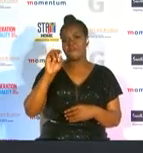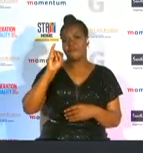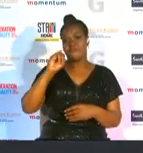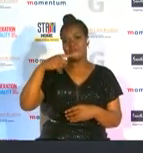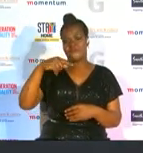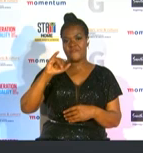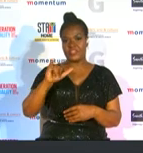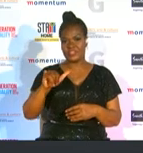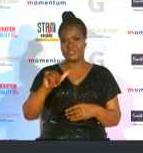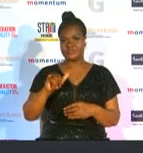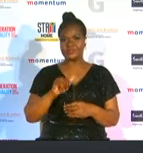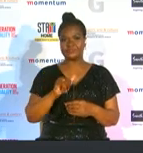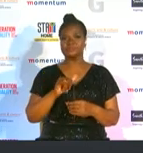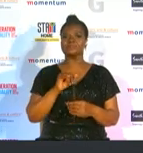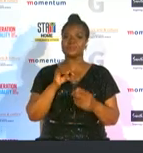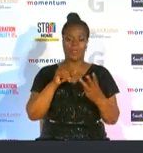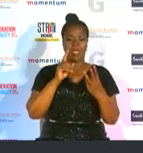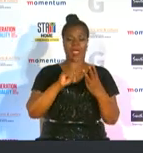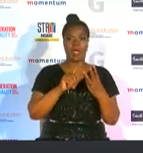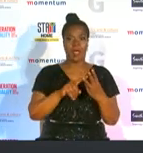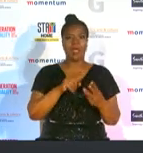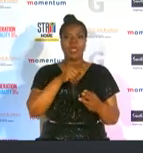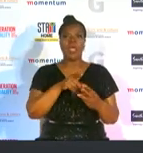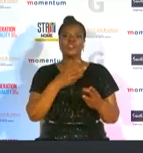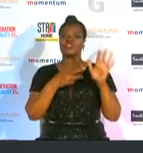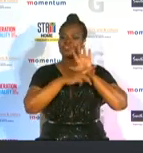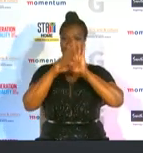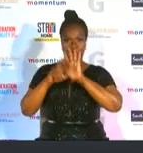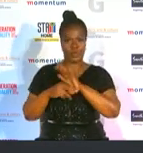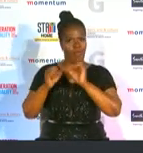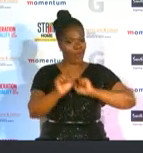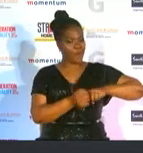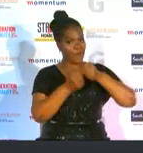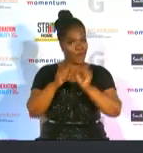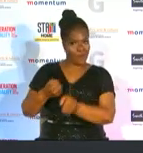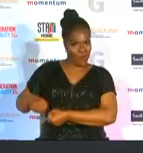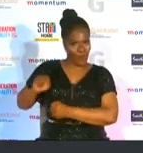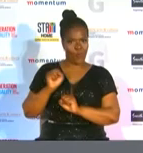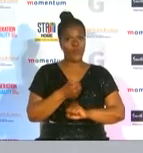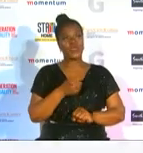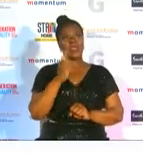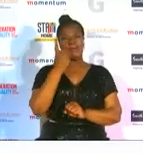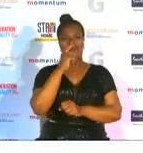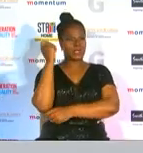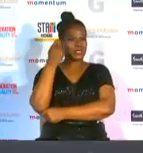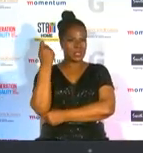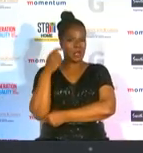moves have ensured that rowing reaches people in underprivileged areas in the country